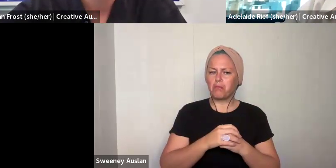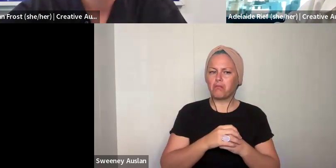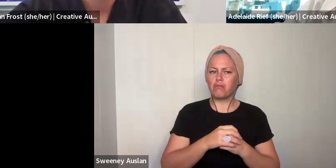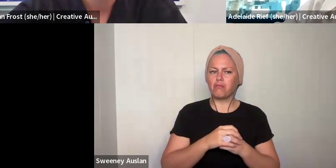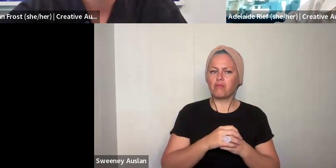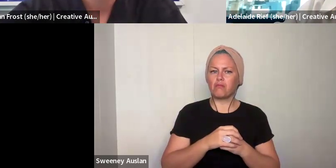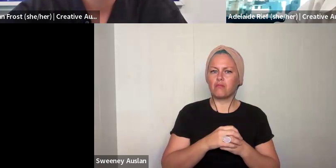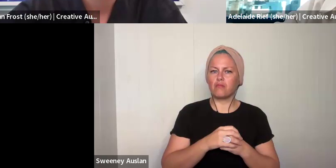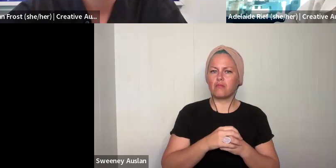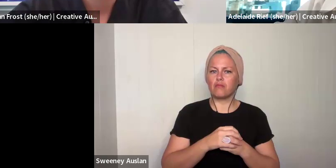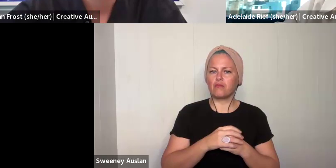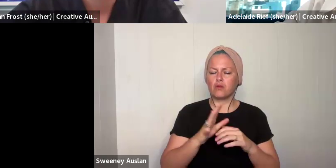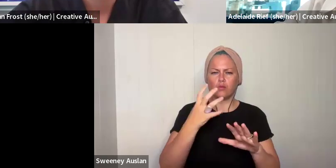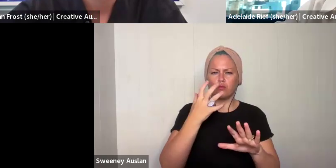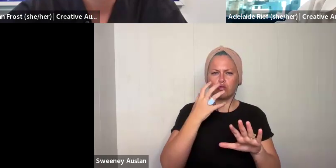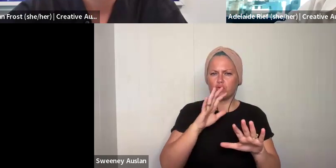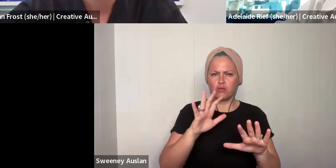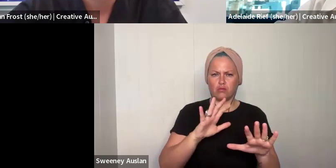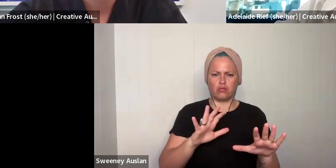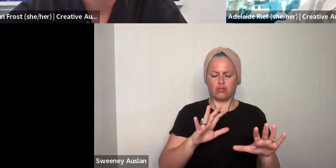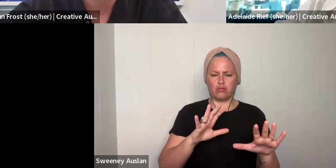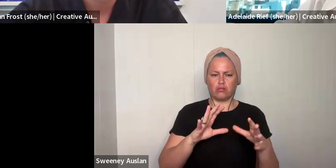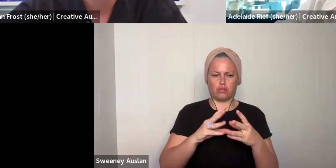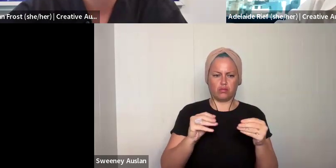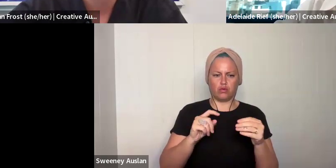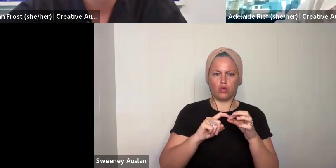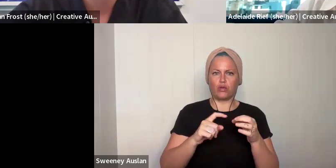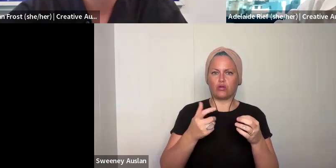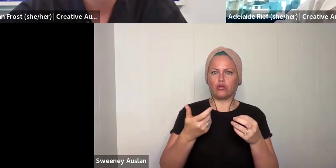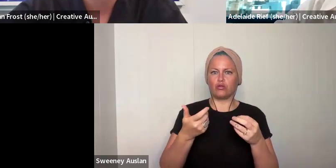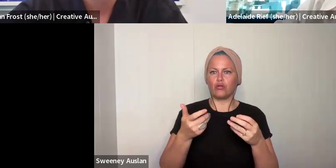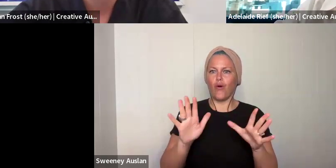… sorry. I cannot see where that question has gone.